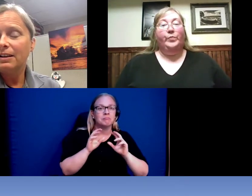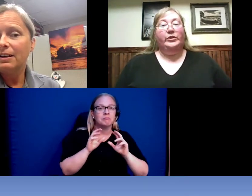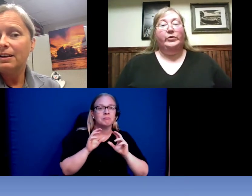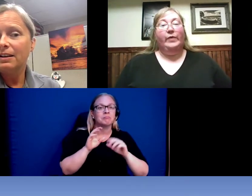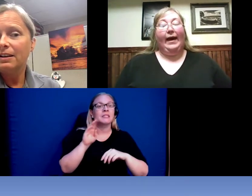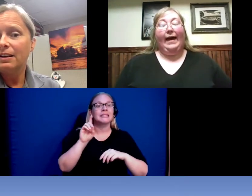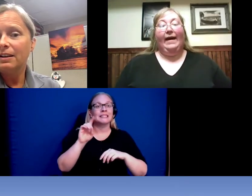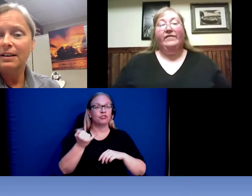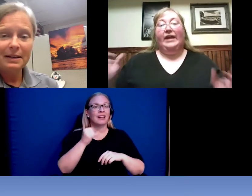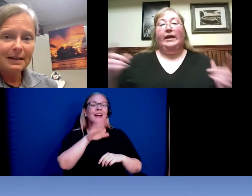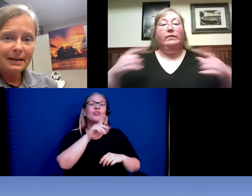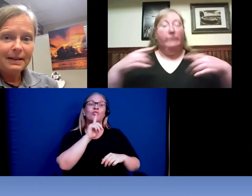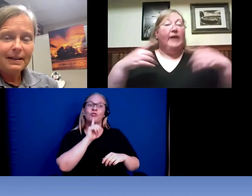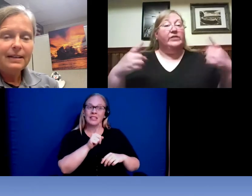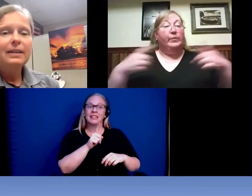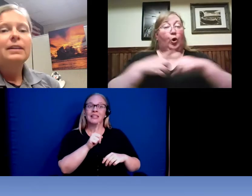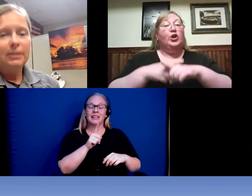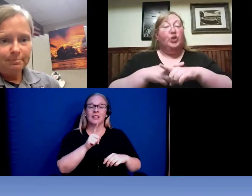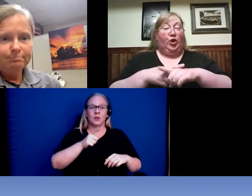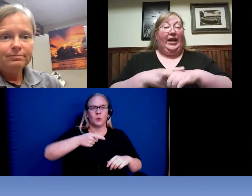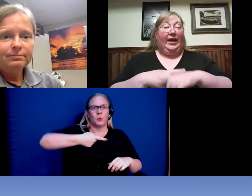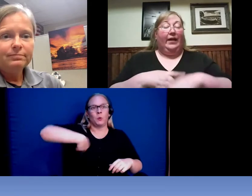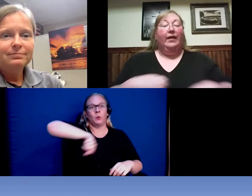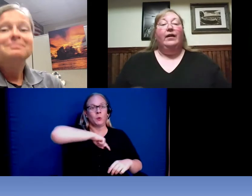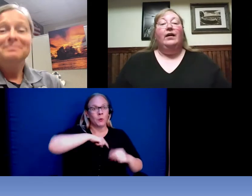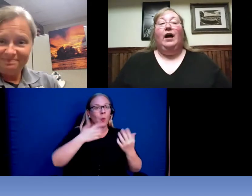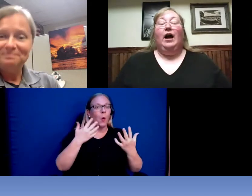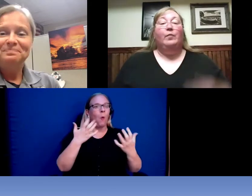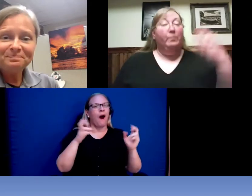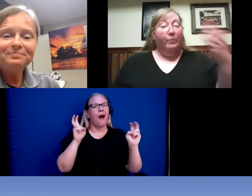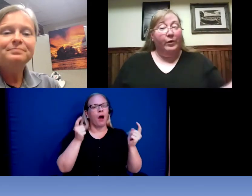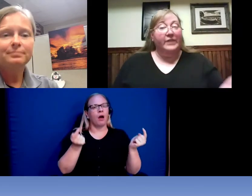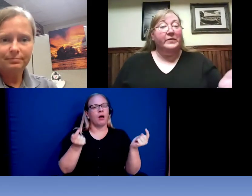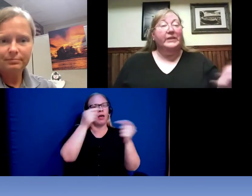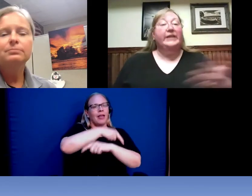to have a kind of cross training with the police